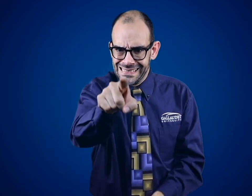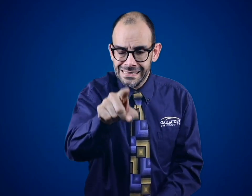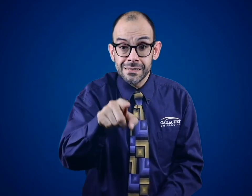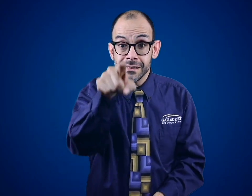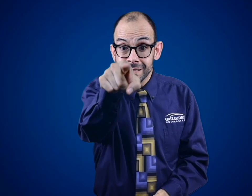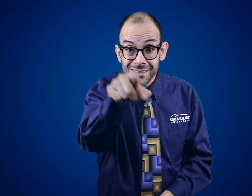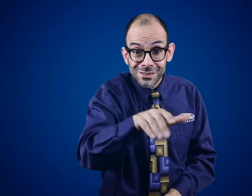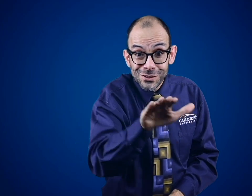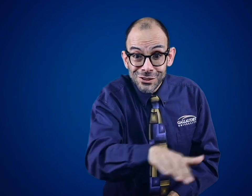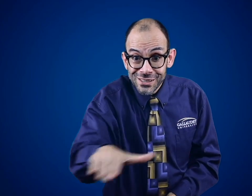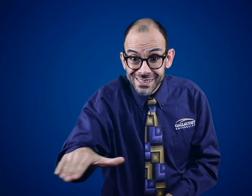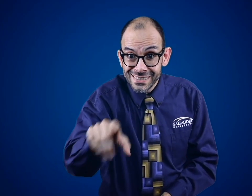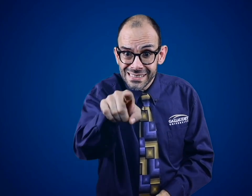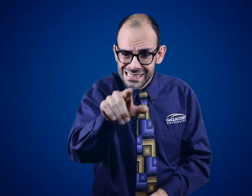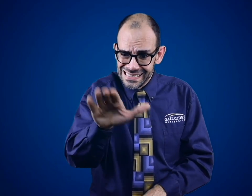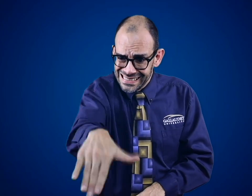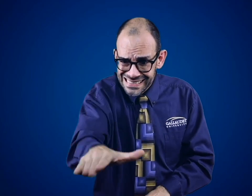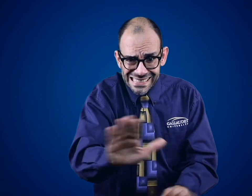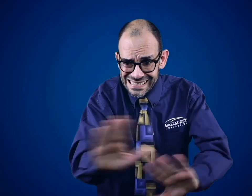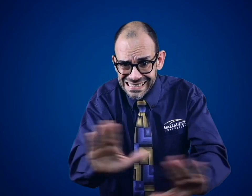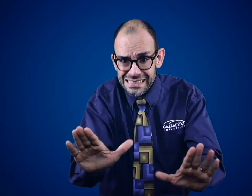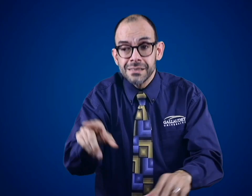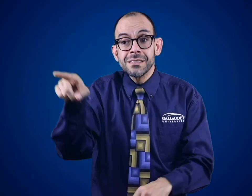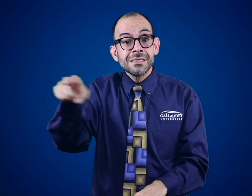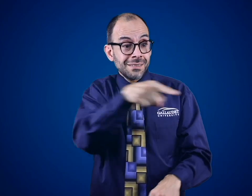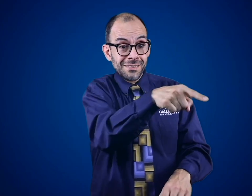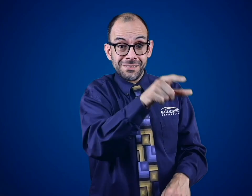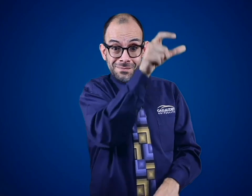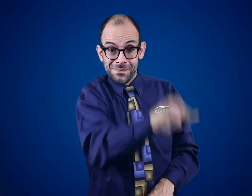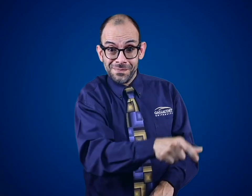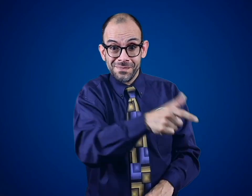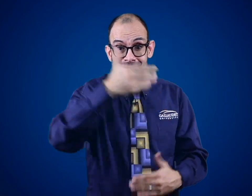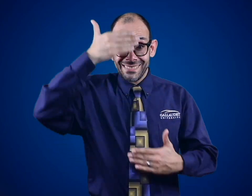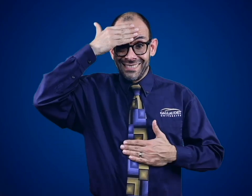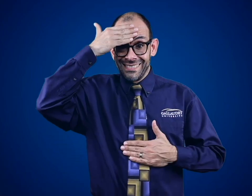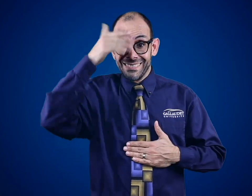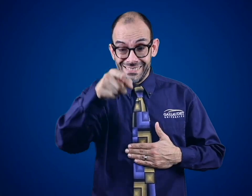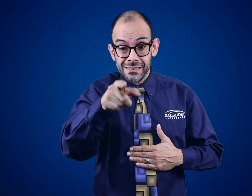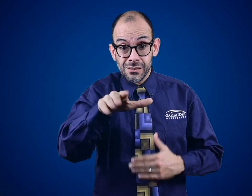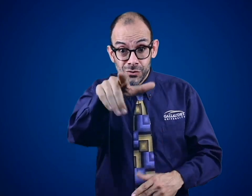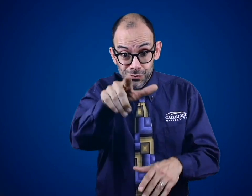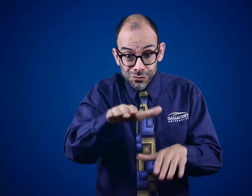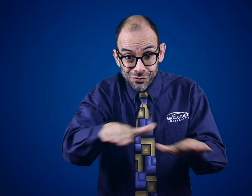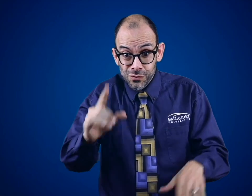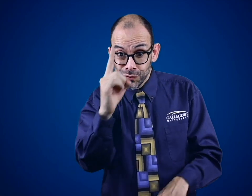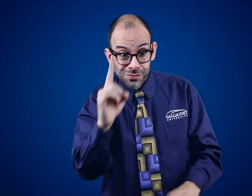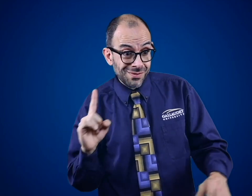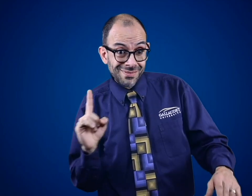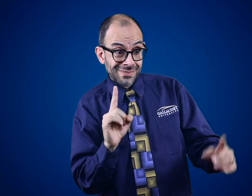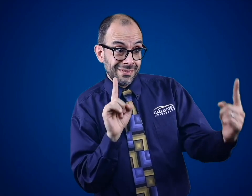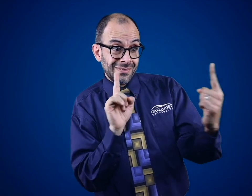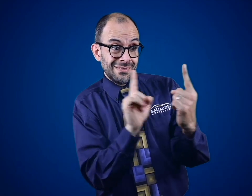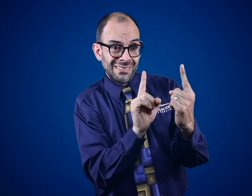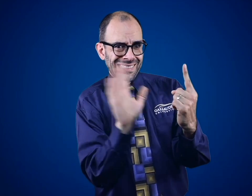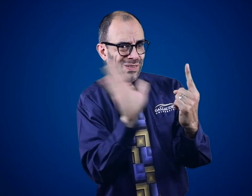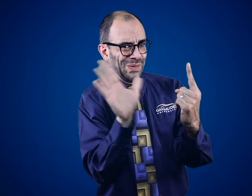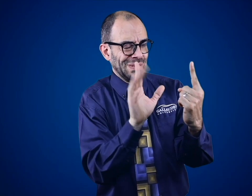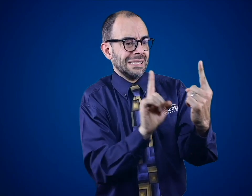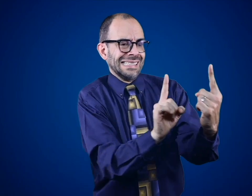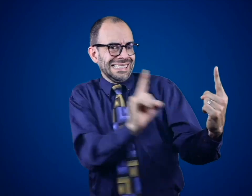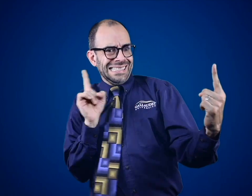Three: I urge you to tell your children to keep their distance,